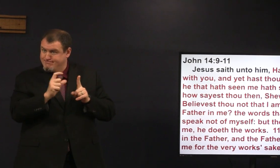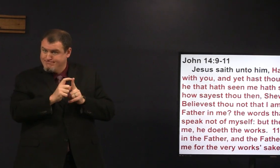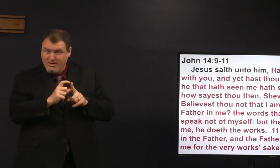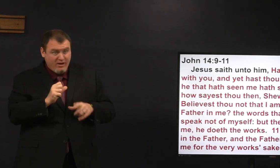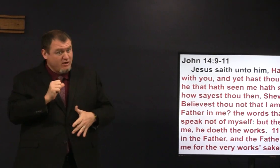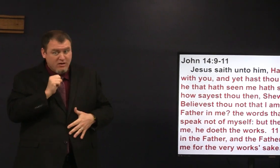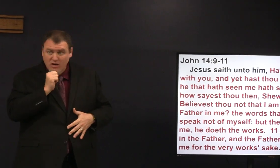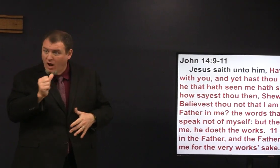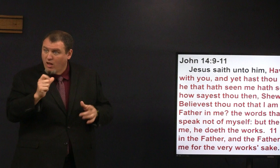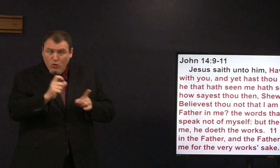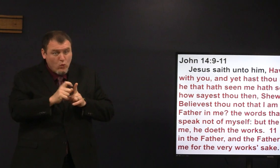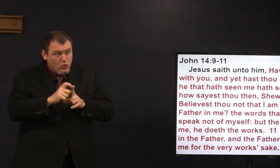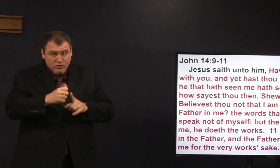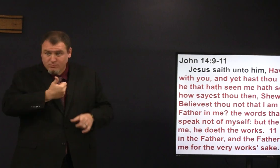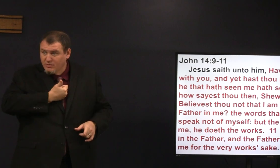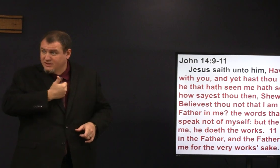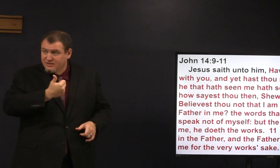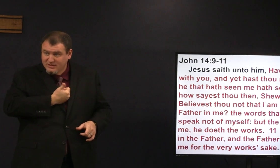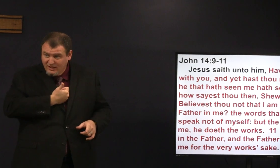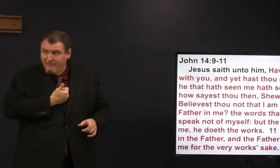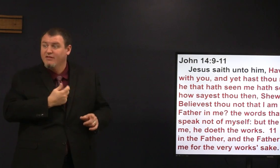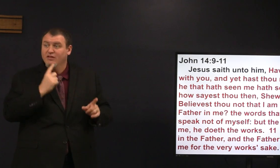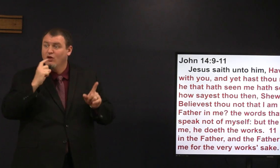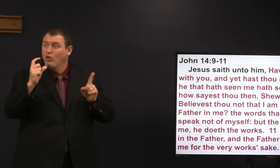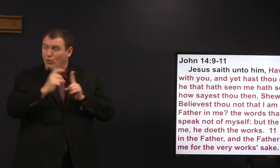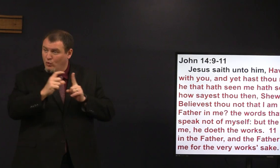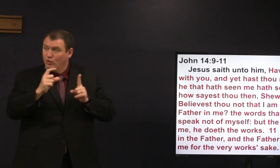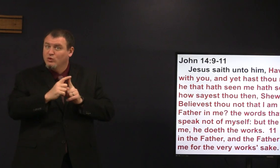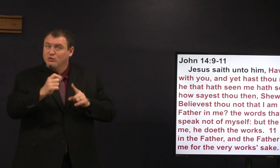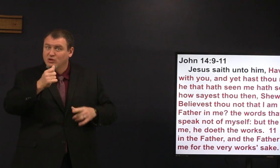the words that I speak unto you I speak not of myself